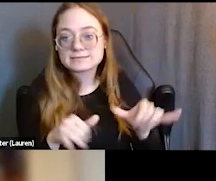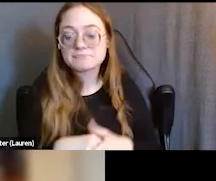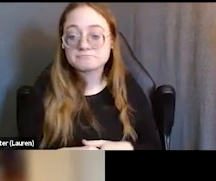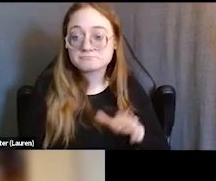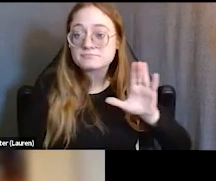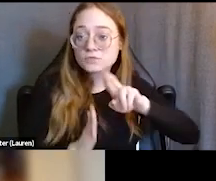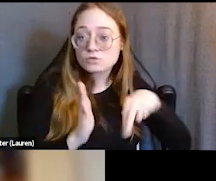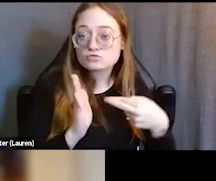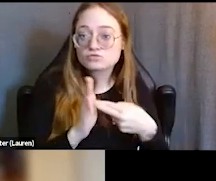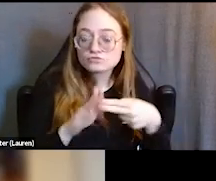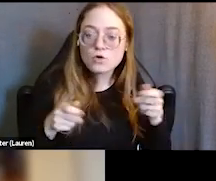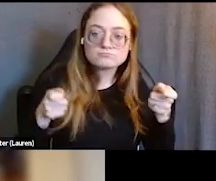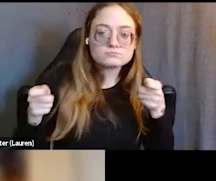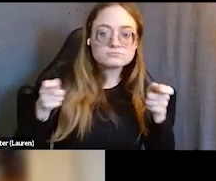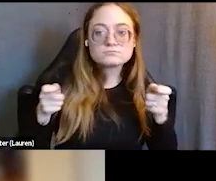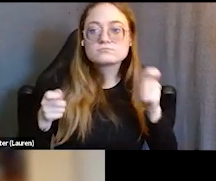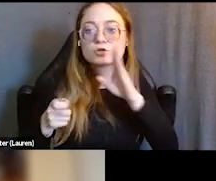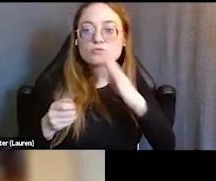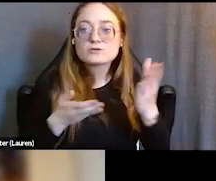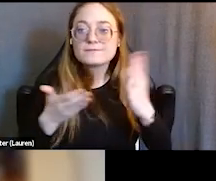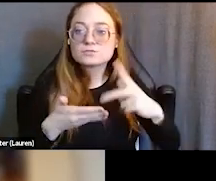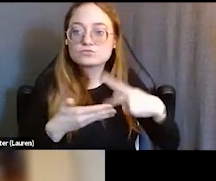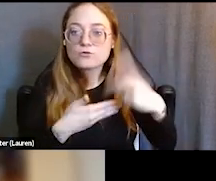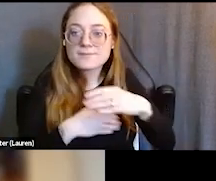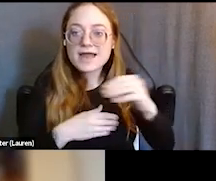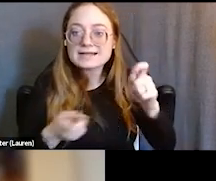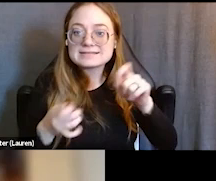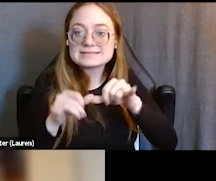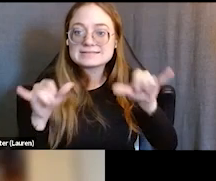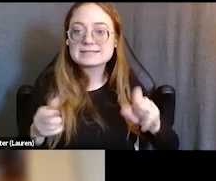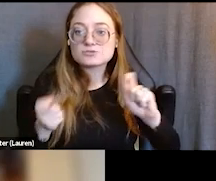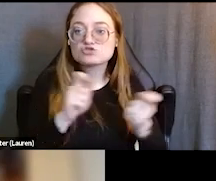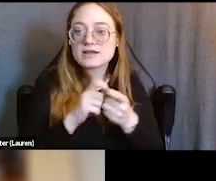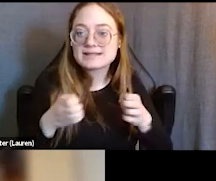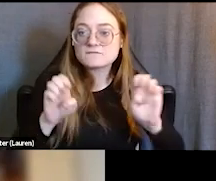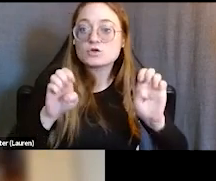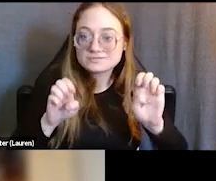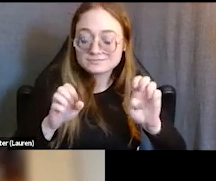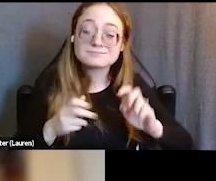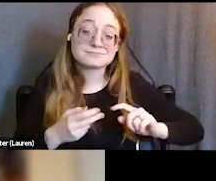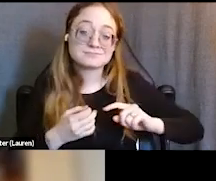the agency's direct service programming and systems change efforts. The latter which are centered on the lived experience